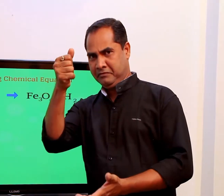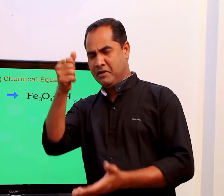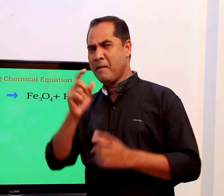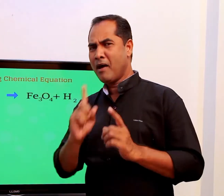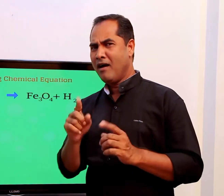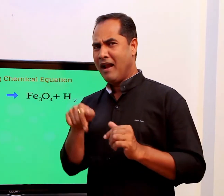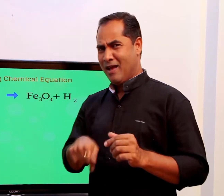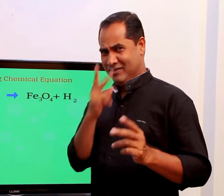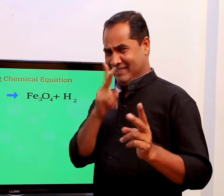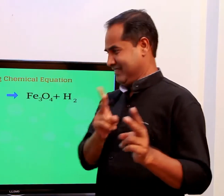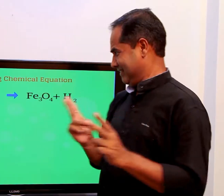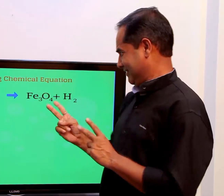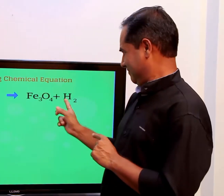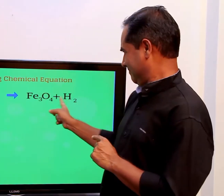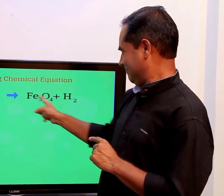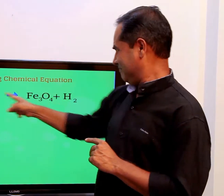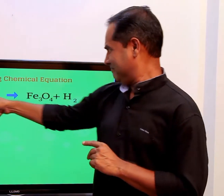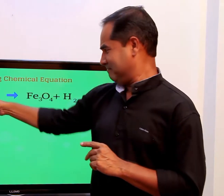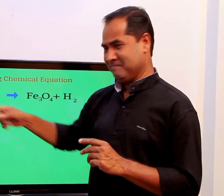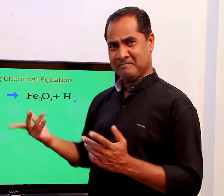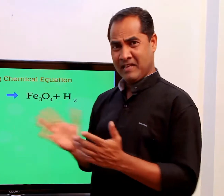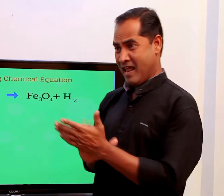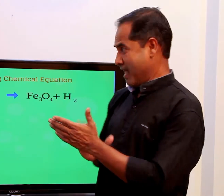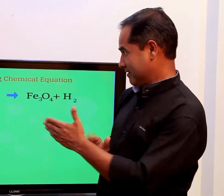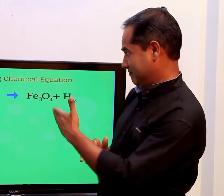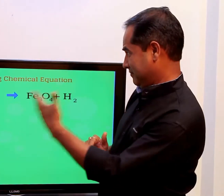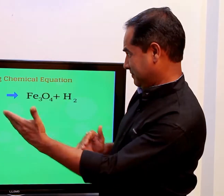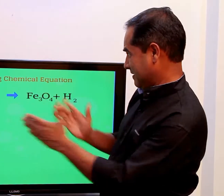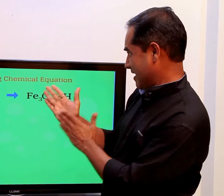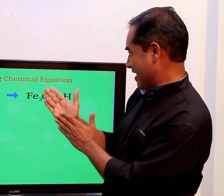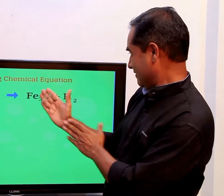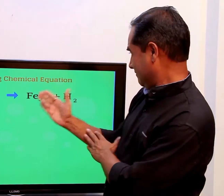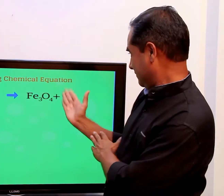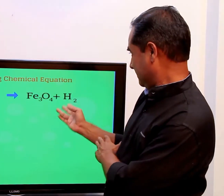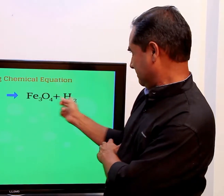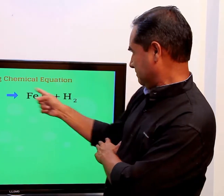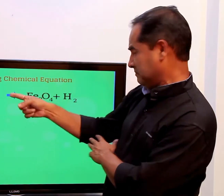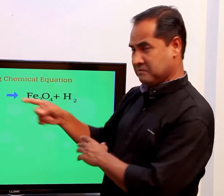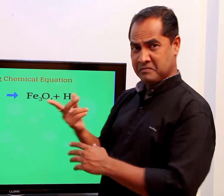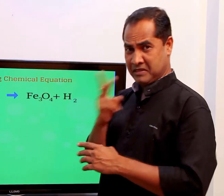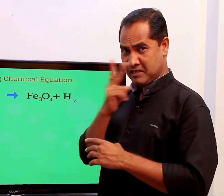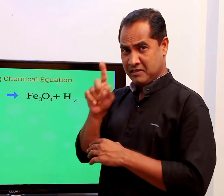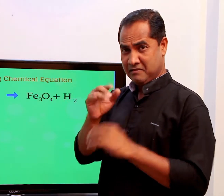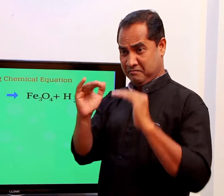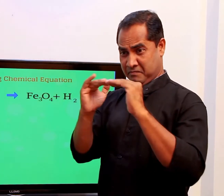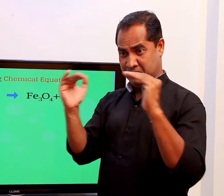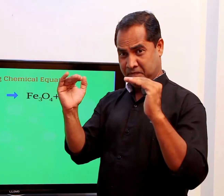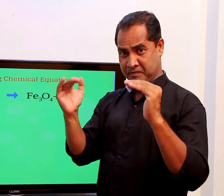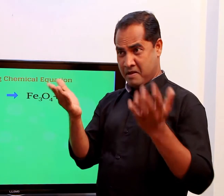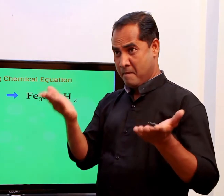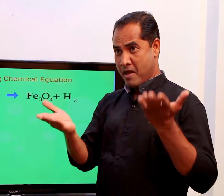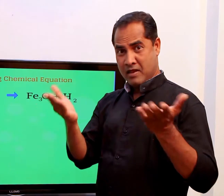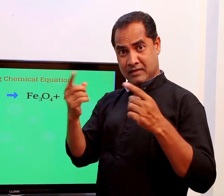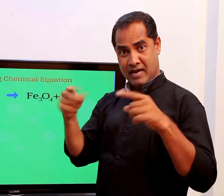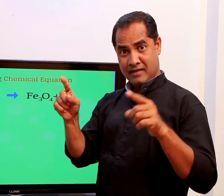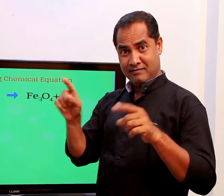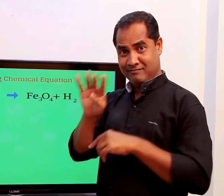I have already told you about the reactant and the product being balanced in a chemical equation. So we'll try to do that, in this example.